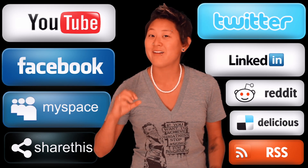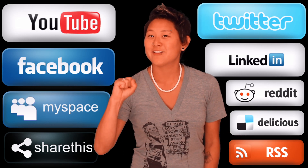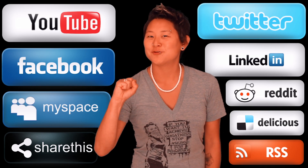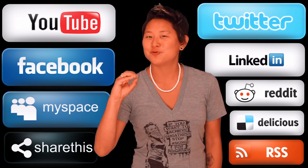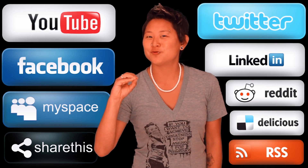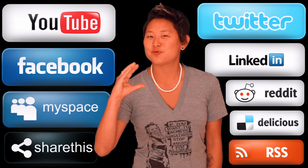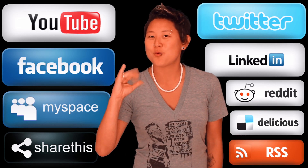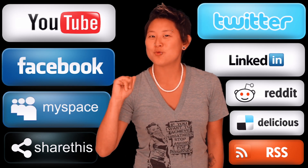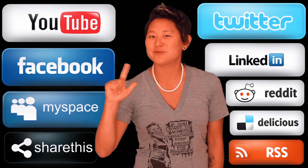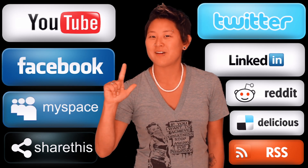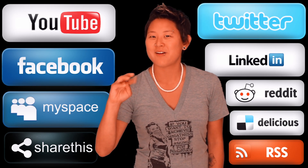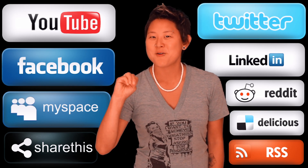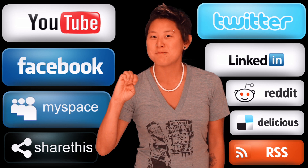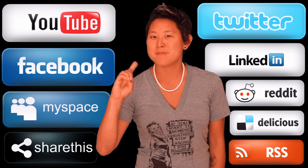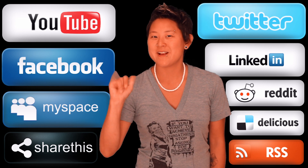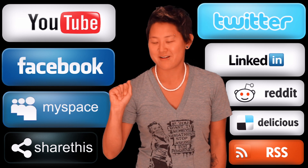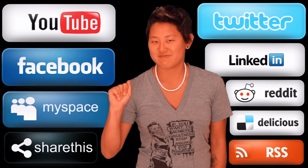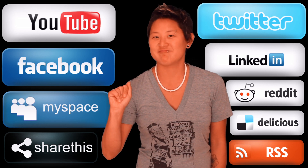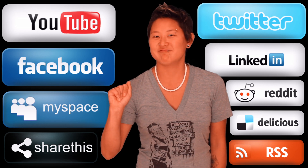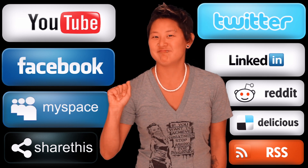social media!